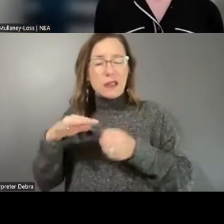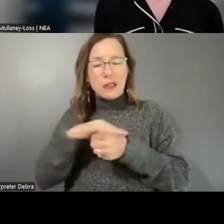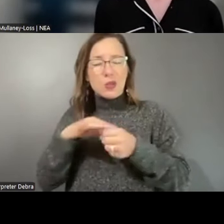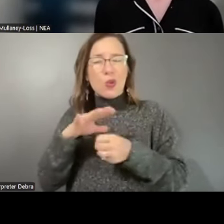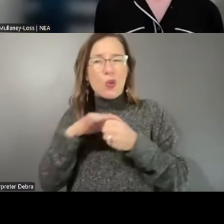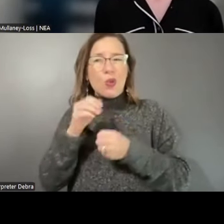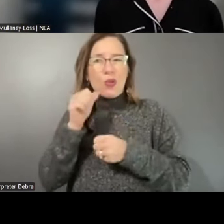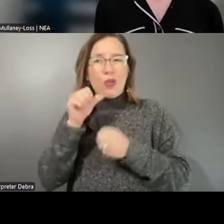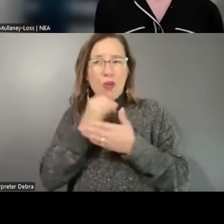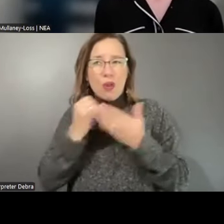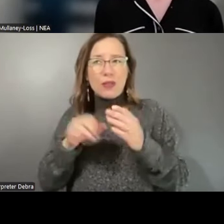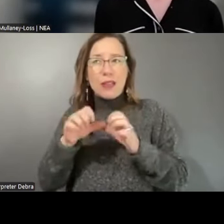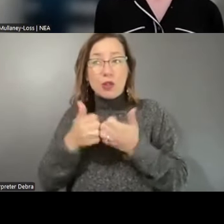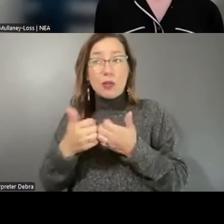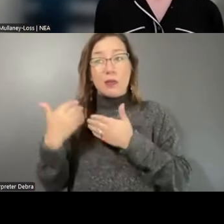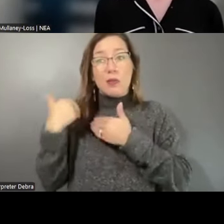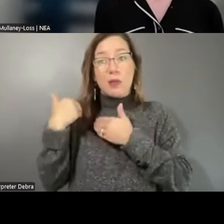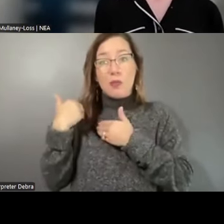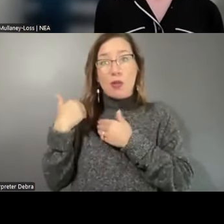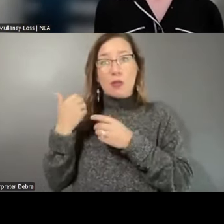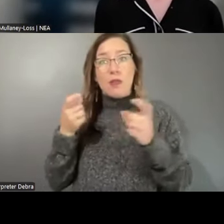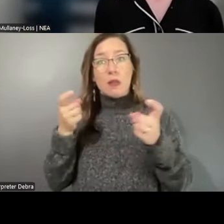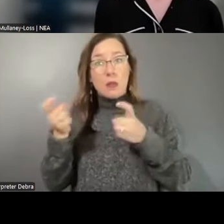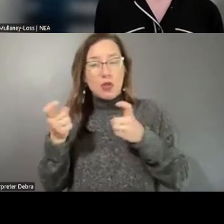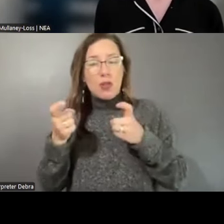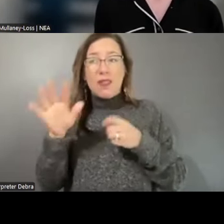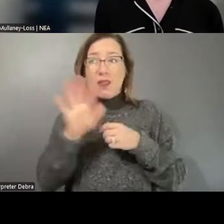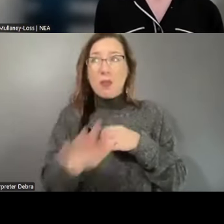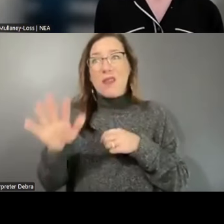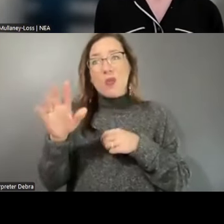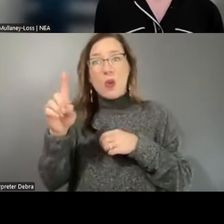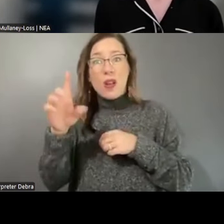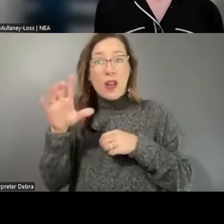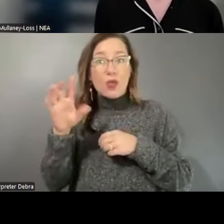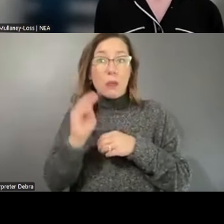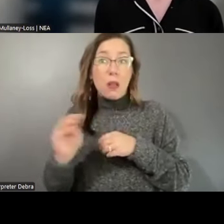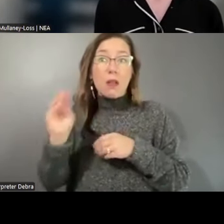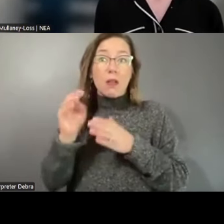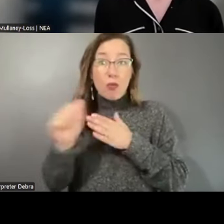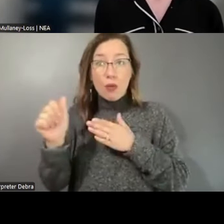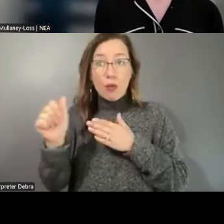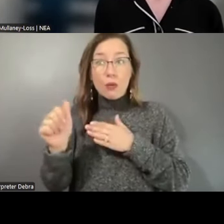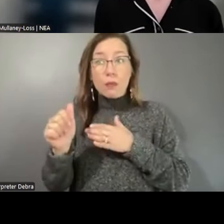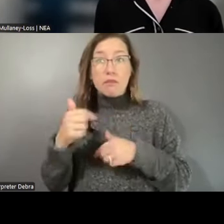were responsible for the administration of roughly $100 million. Having worked at one for 10 years in